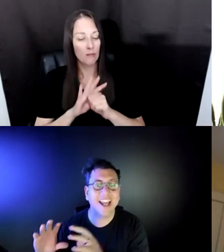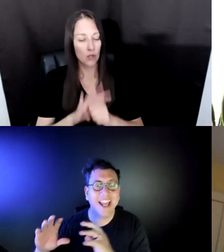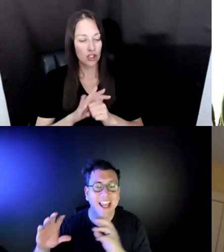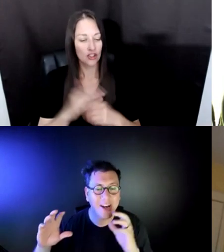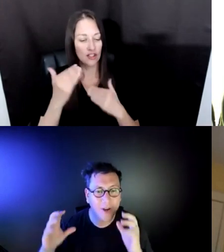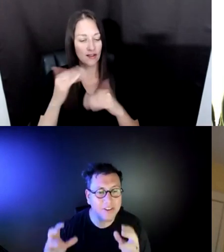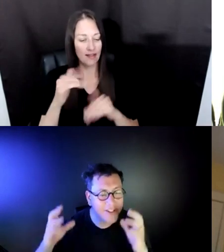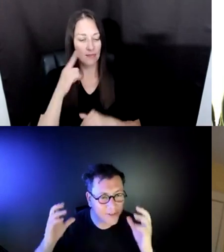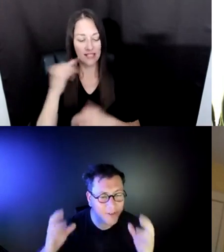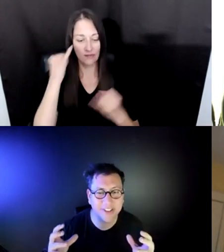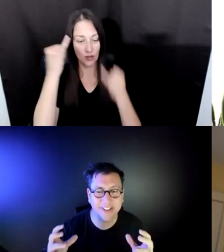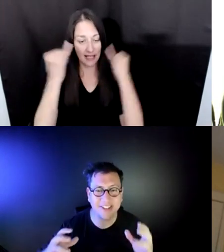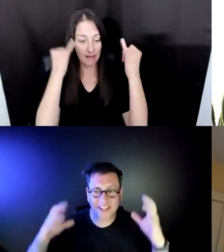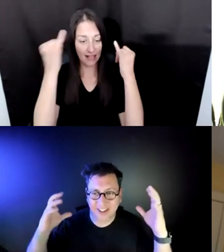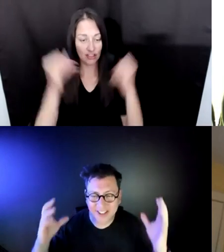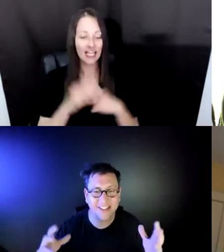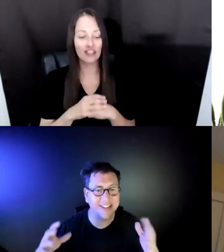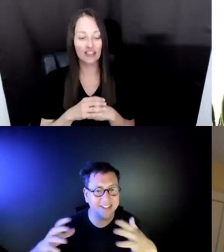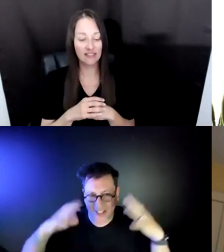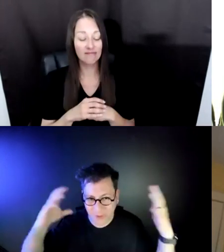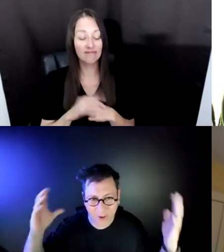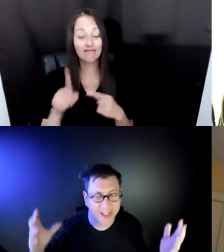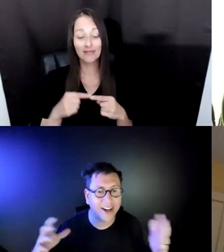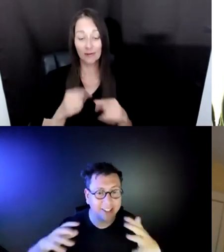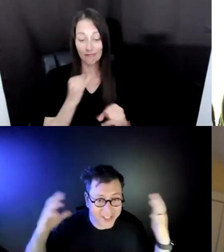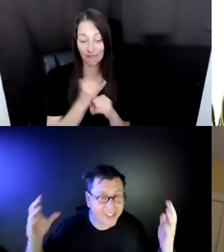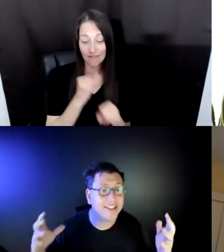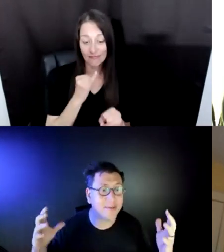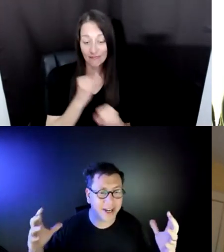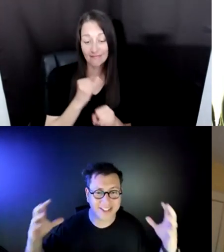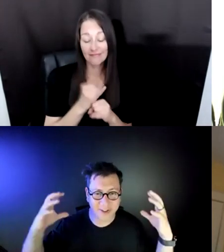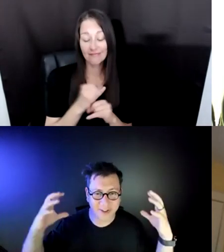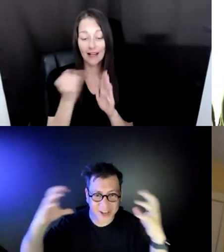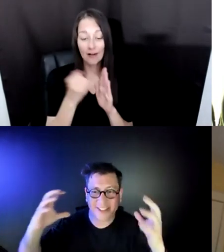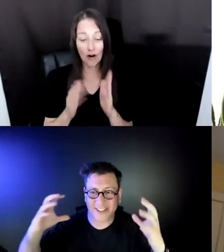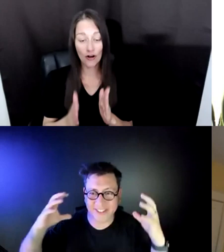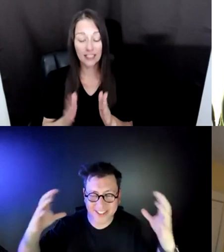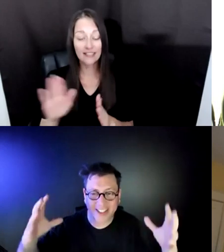AND WHEN THE INSTITUTIONS AND THE ARTISTS AND CREATORS MINDS CONNECTED IN THE SAME